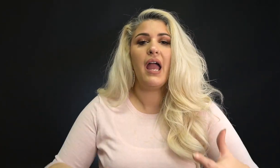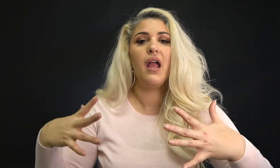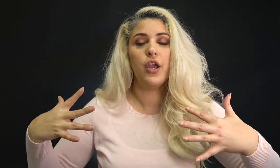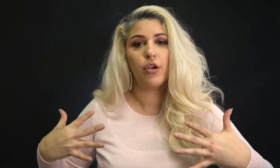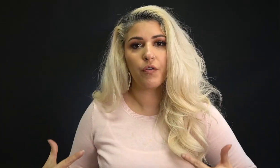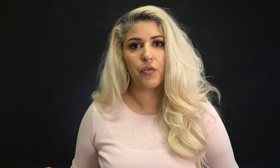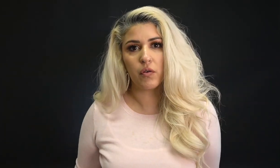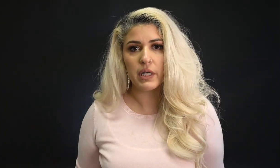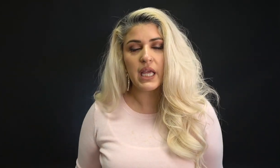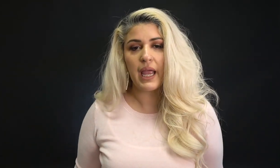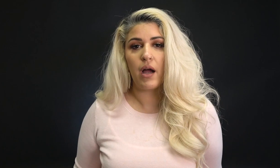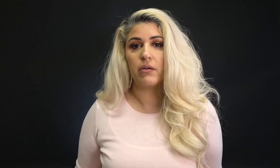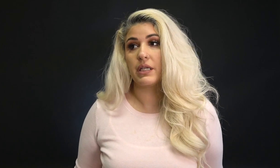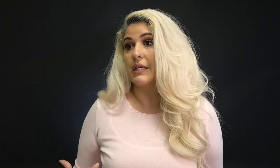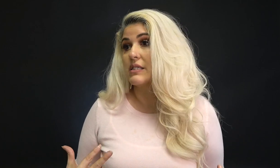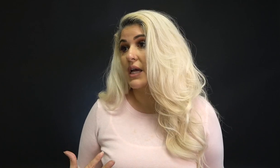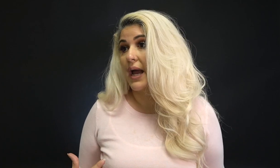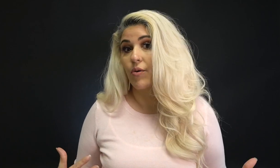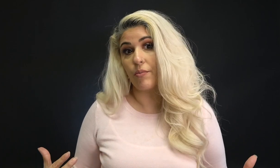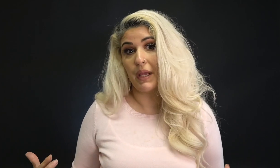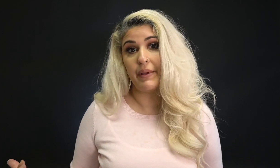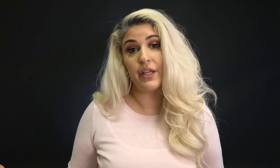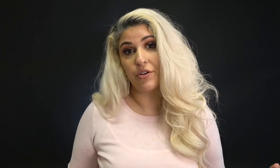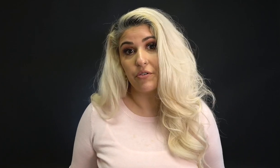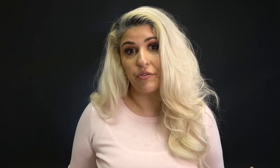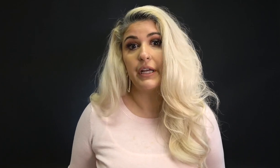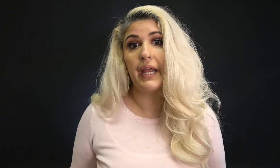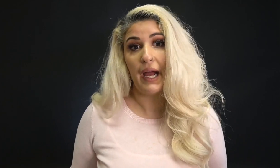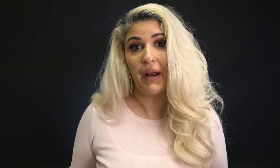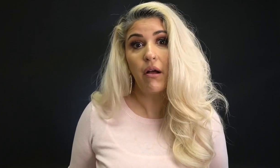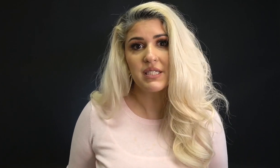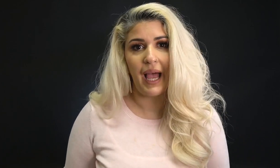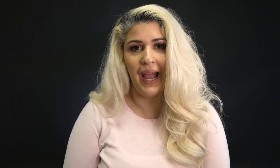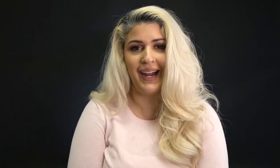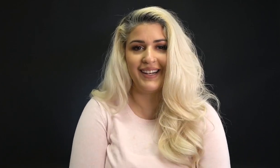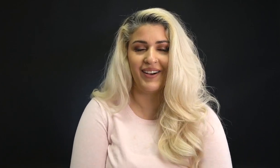And you're freaking out inside or maybe you're freaking out outside.